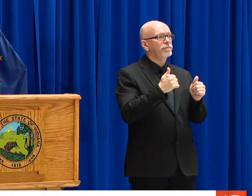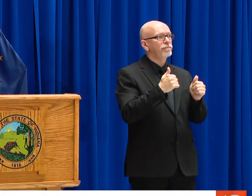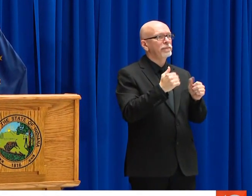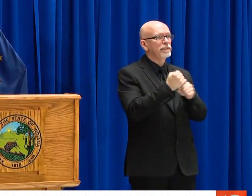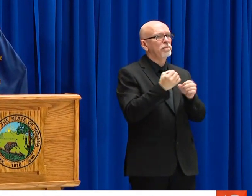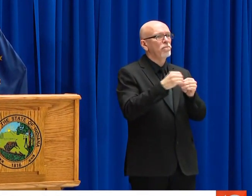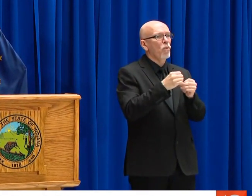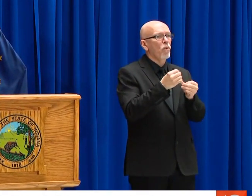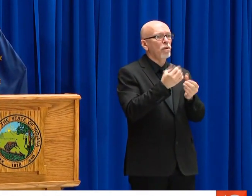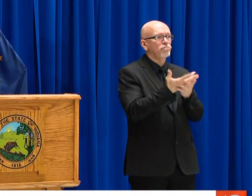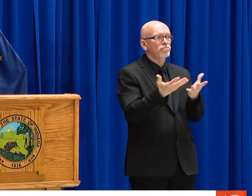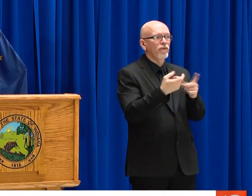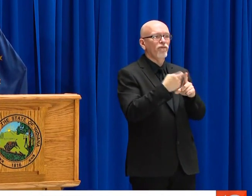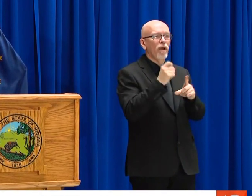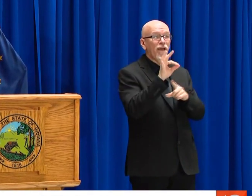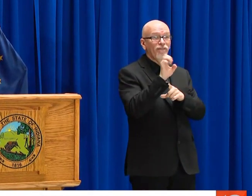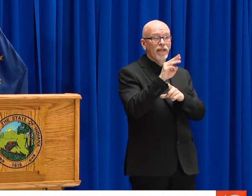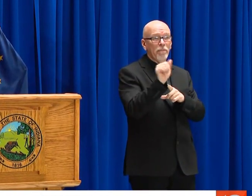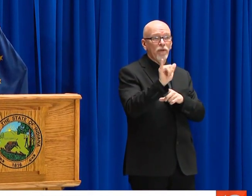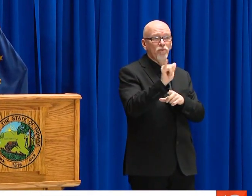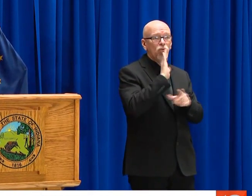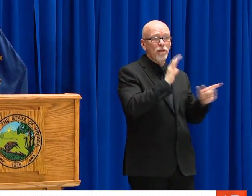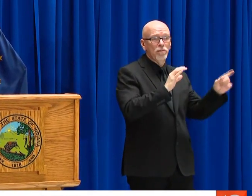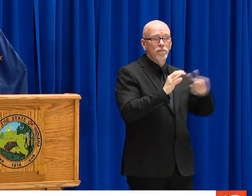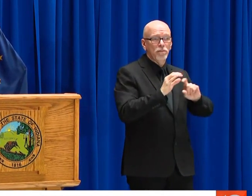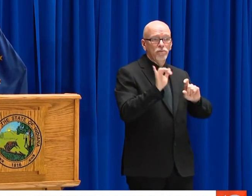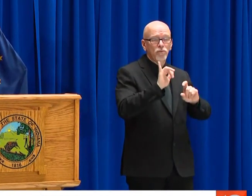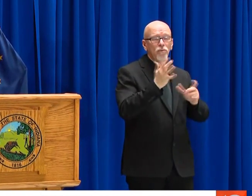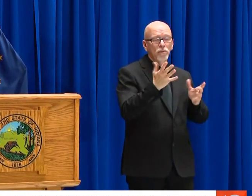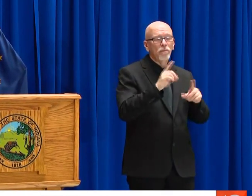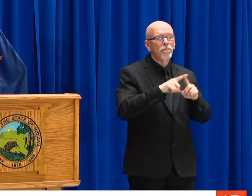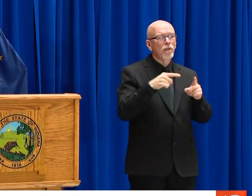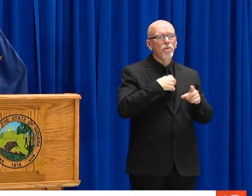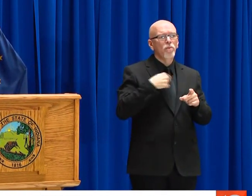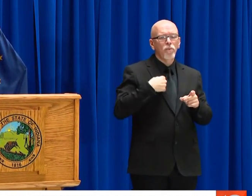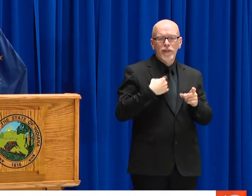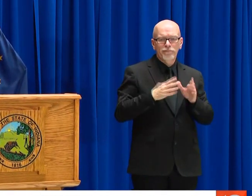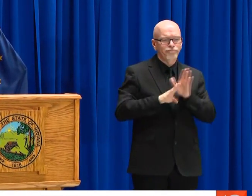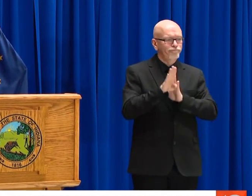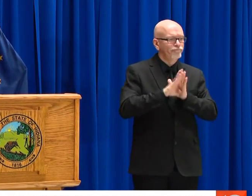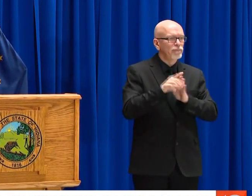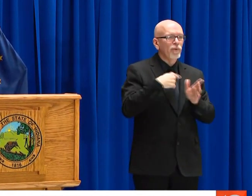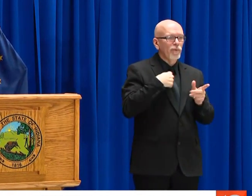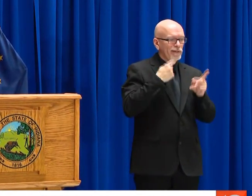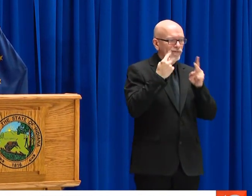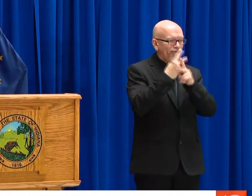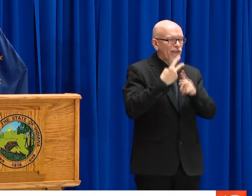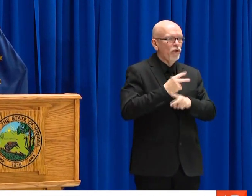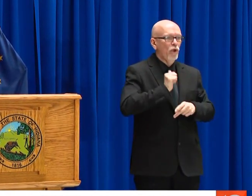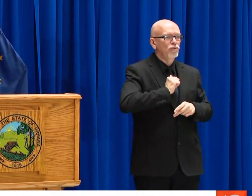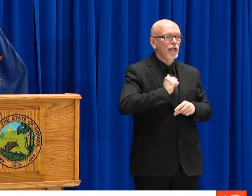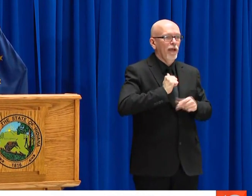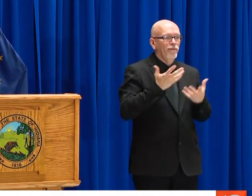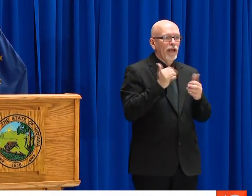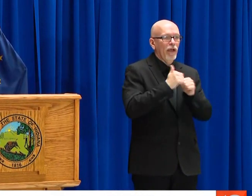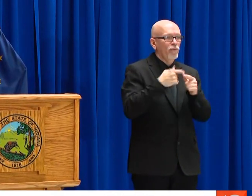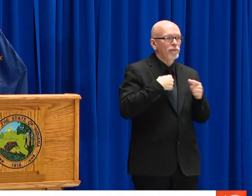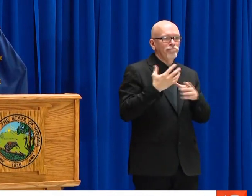STOCKPILE AND BELIEVE WE'LL BE RECEIVING MORE WITHIN THE NEXT 24-48 HOURS. OUR HOPE IS WE'RE GOING TO BE ABLE TO RECEIVE